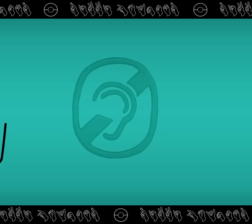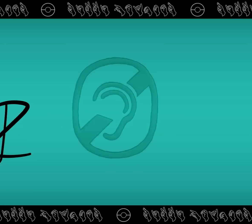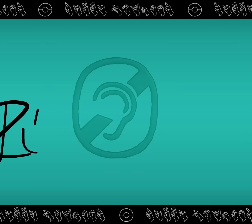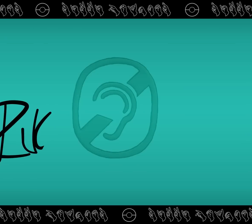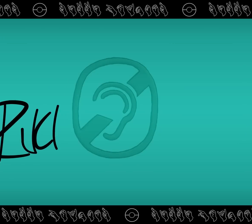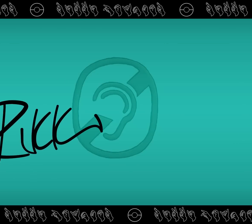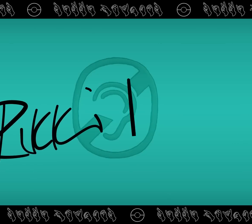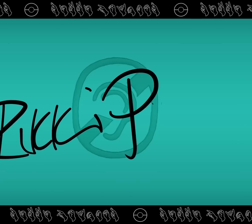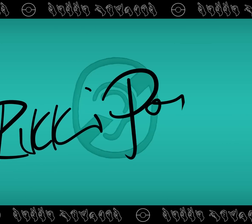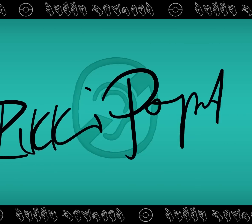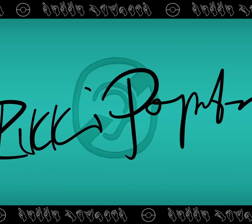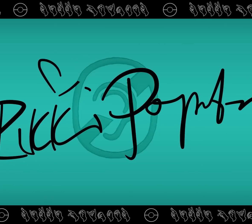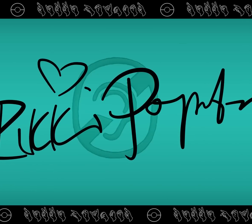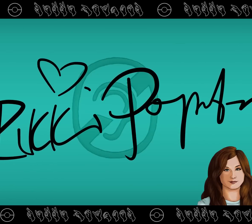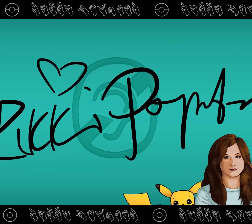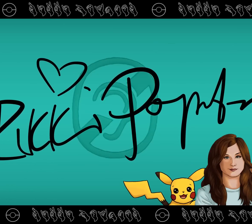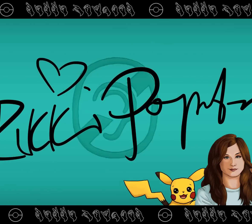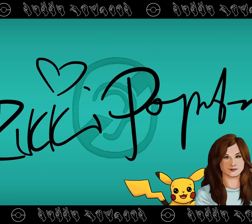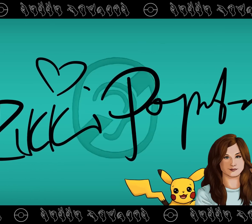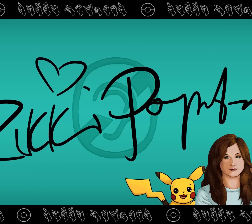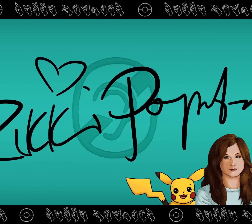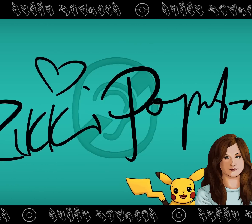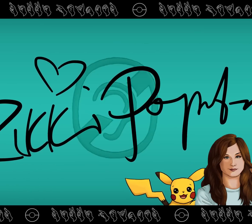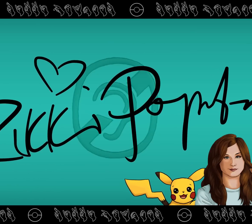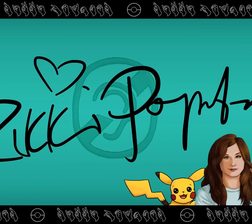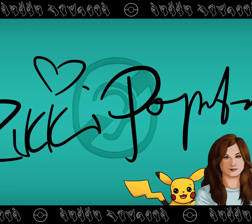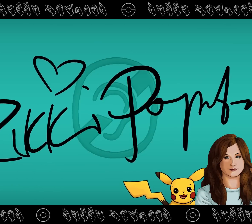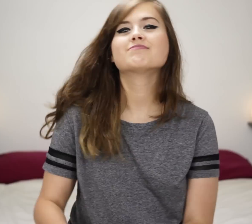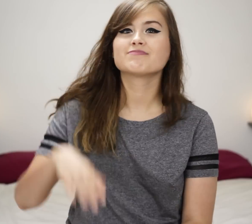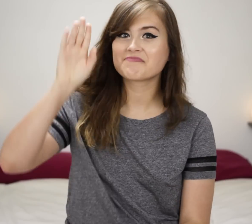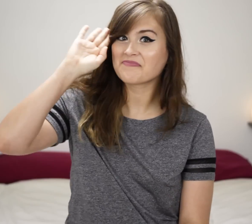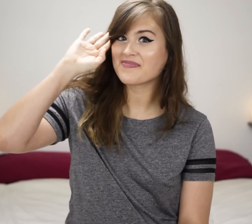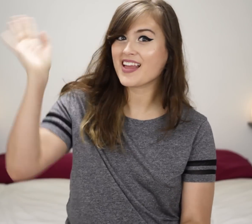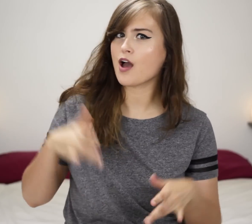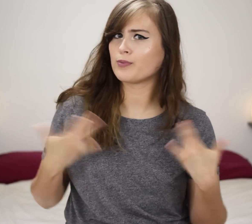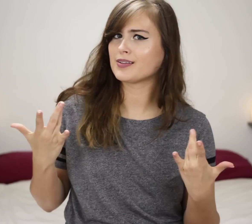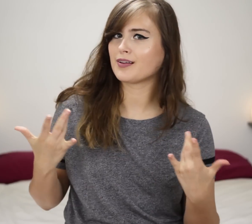[marker writing] [Pokemon game sound] Hey! What's up?